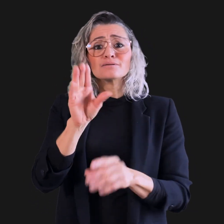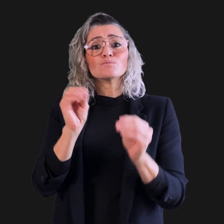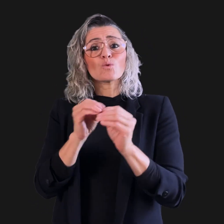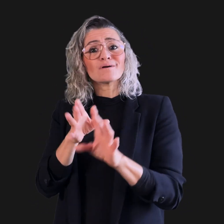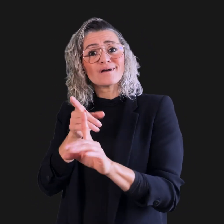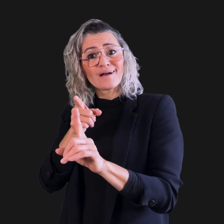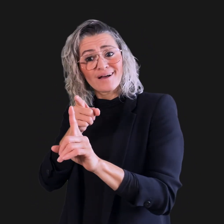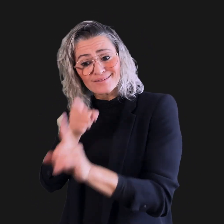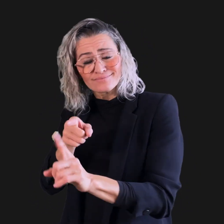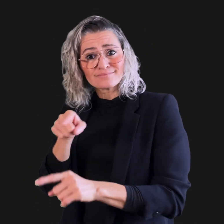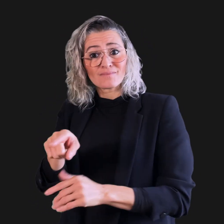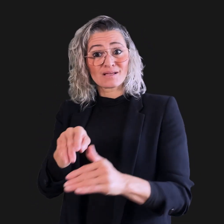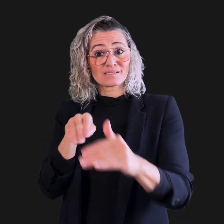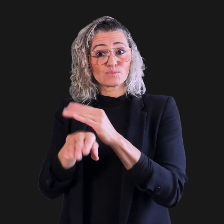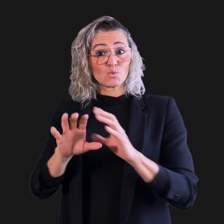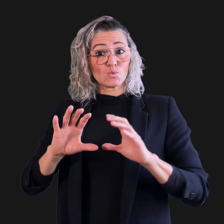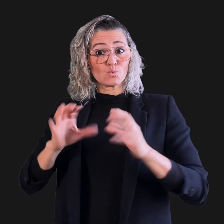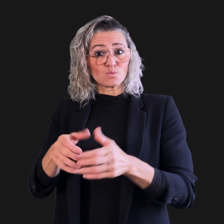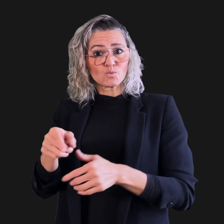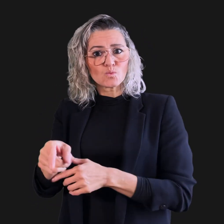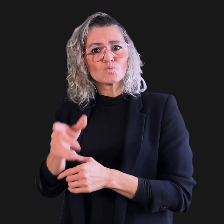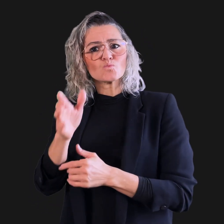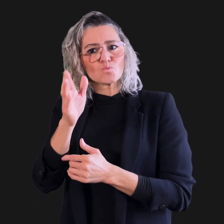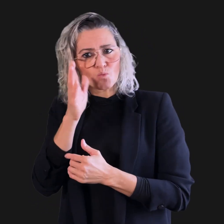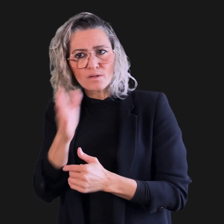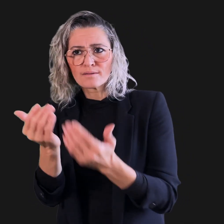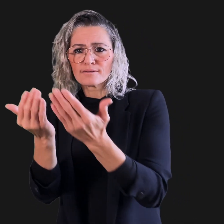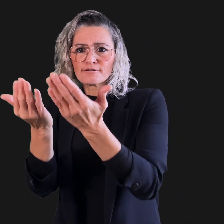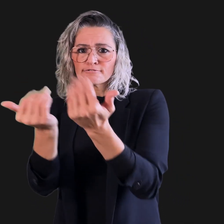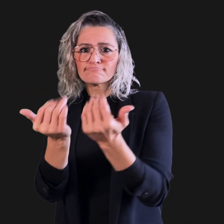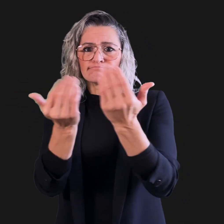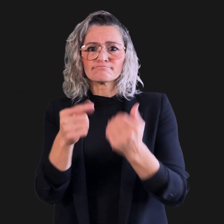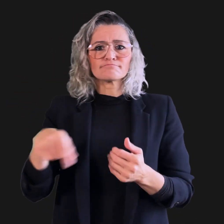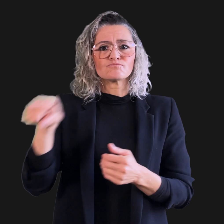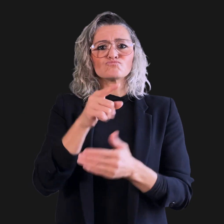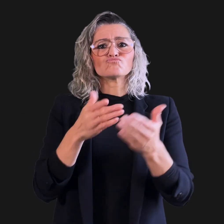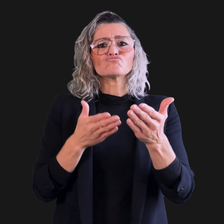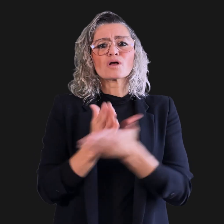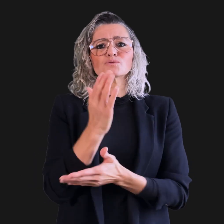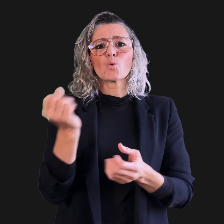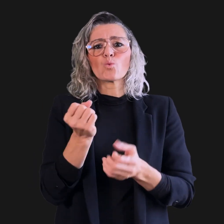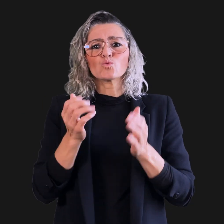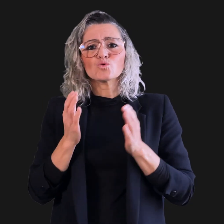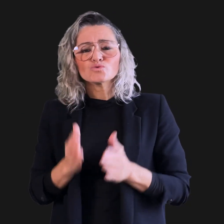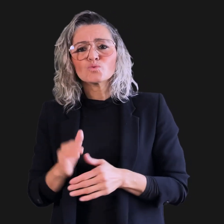More precisely, the Accessibility Unit will engage rights holders